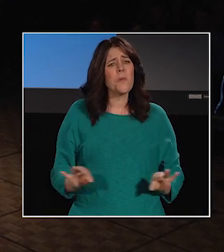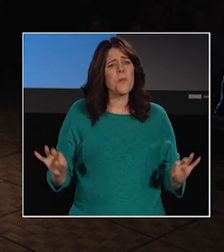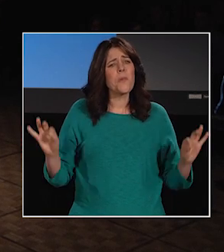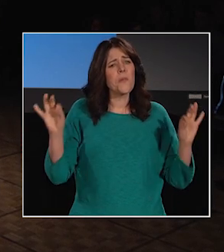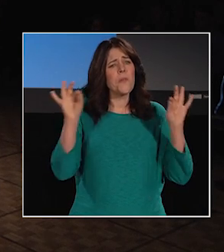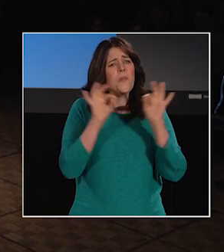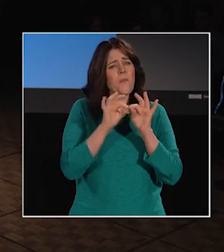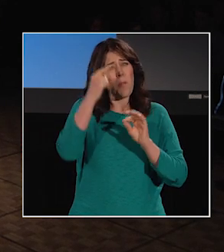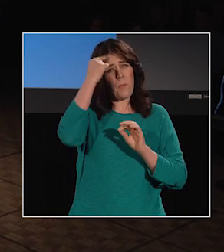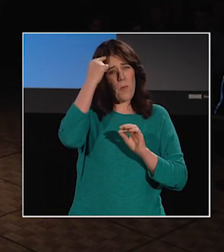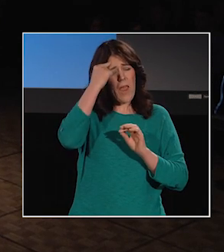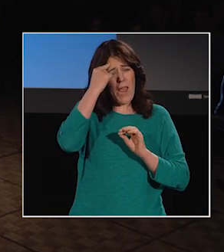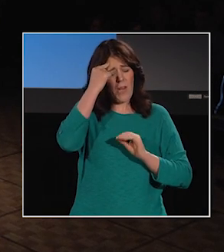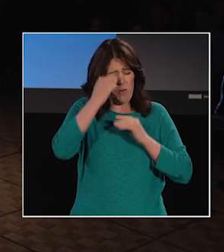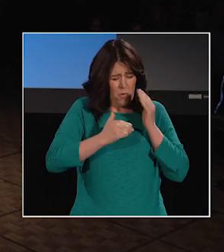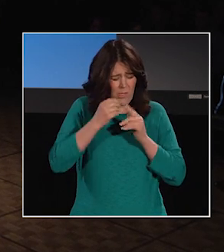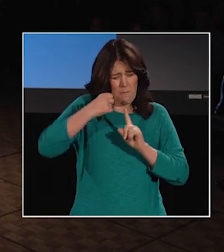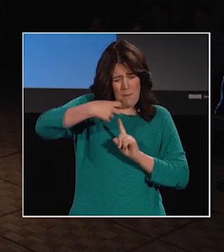to process language input patterns.